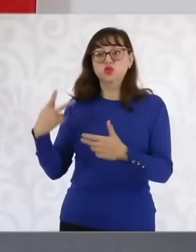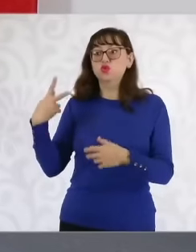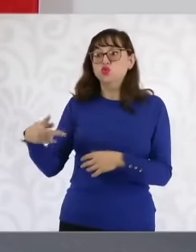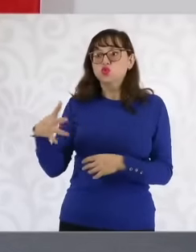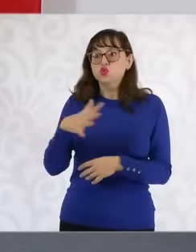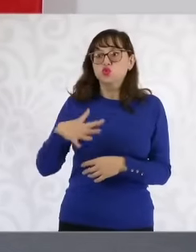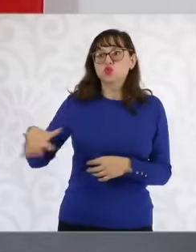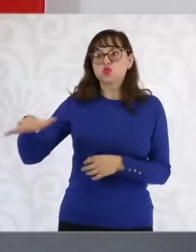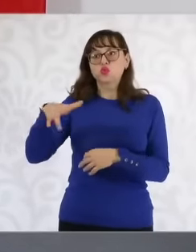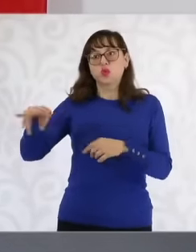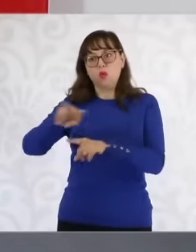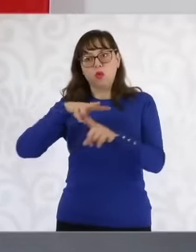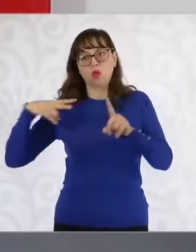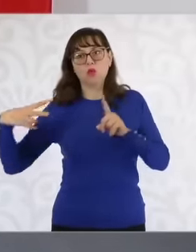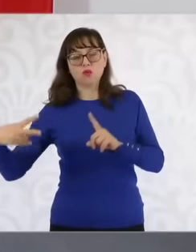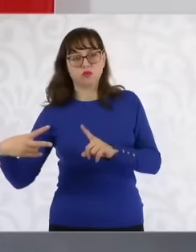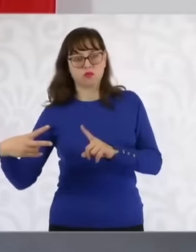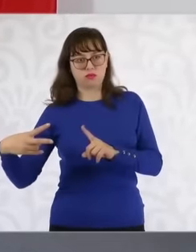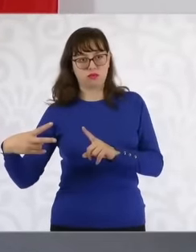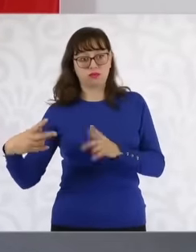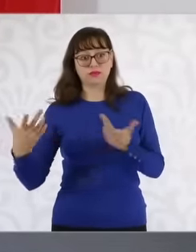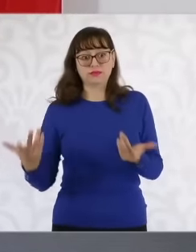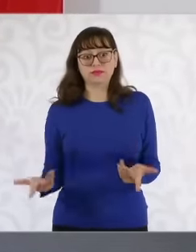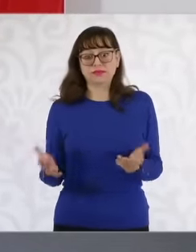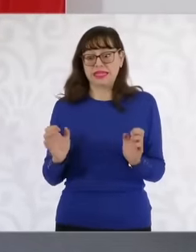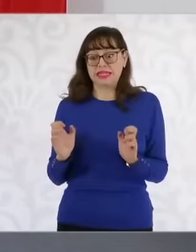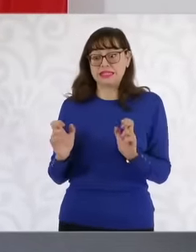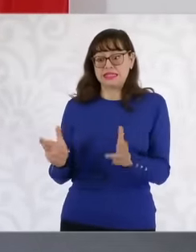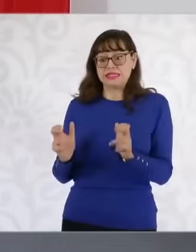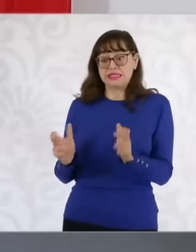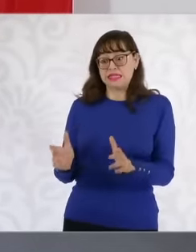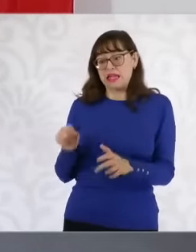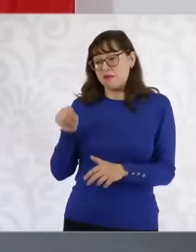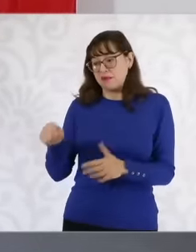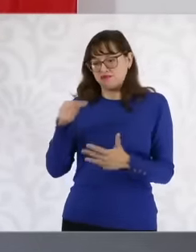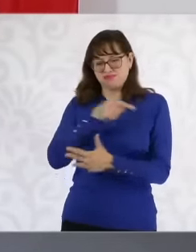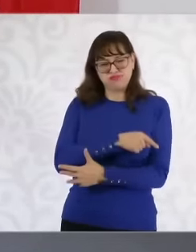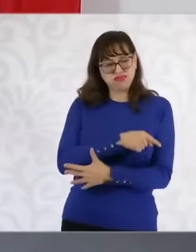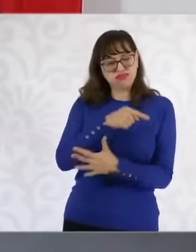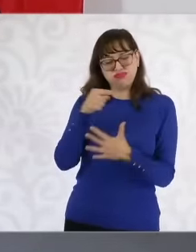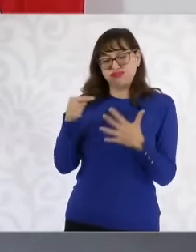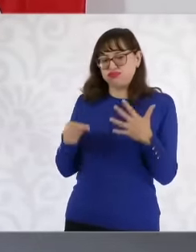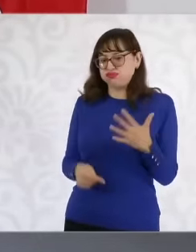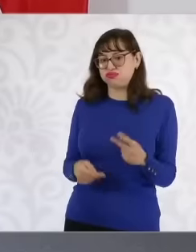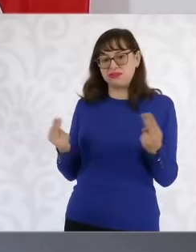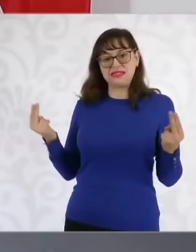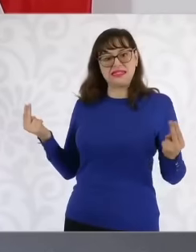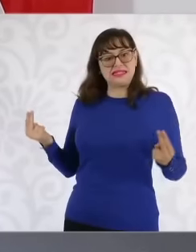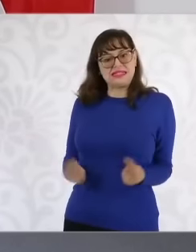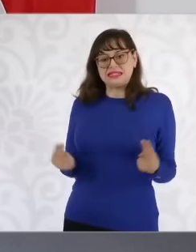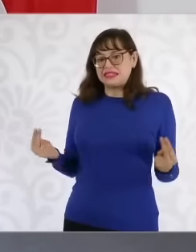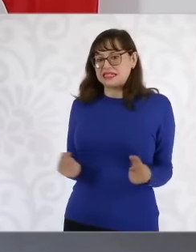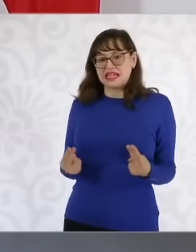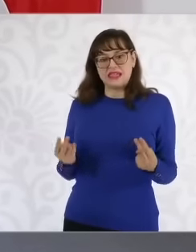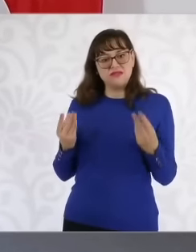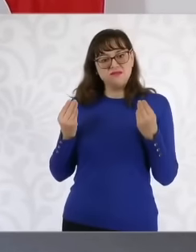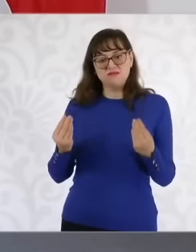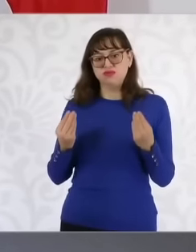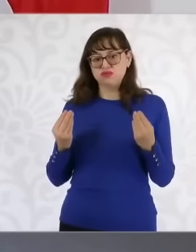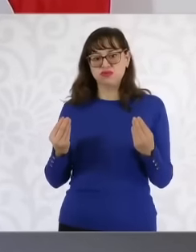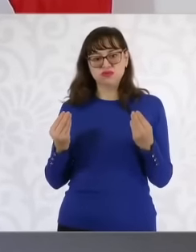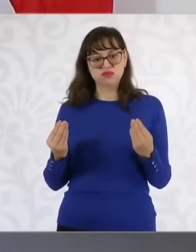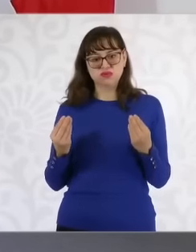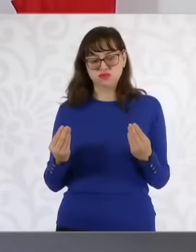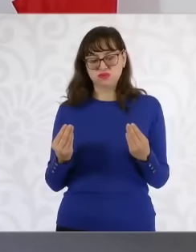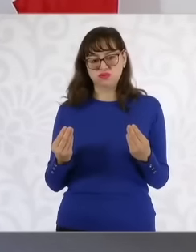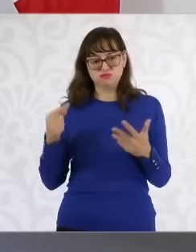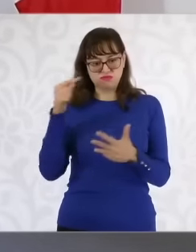eh Chiapas is a state with many needs and it is not only eh a security strategy with